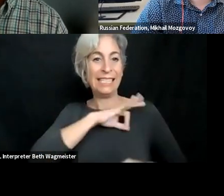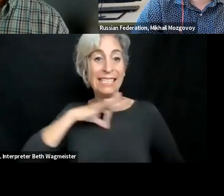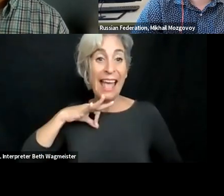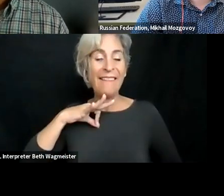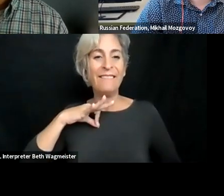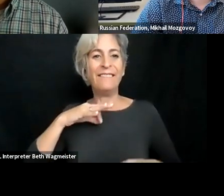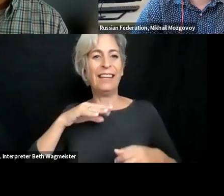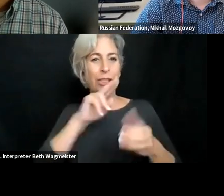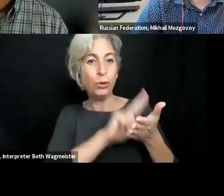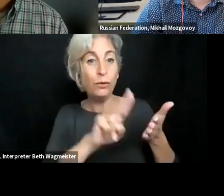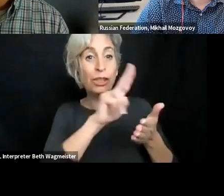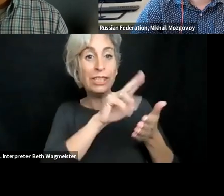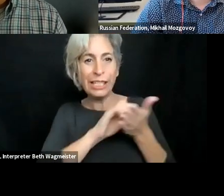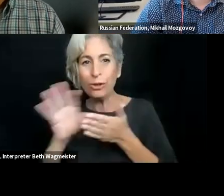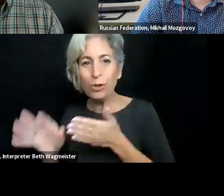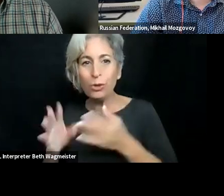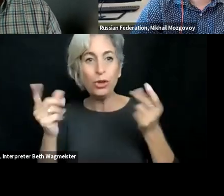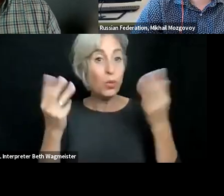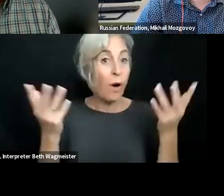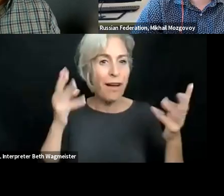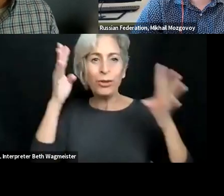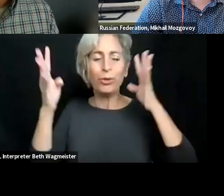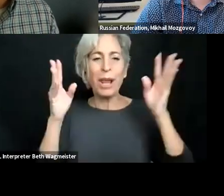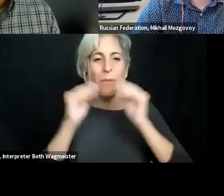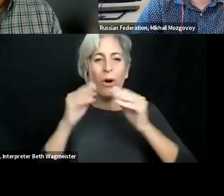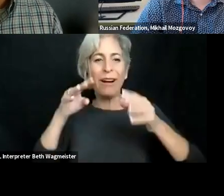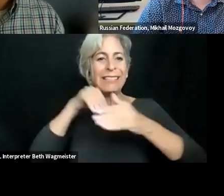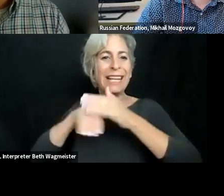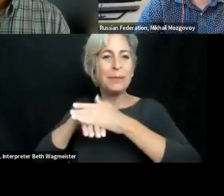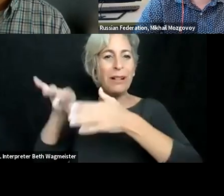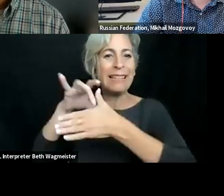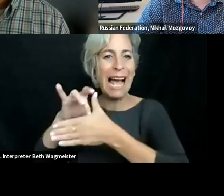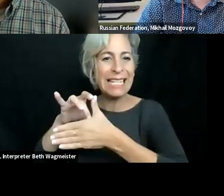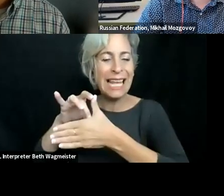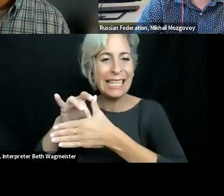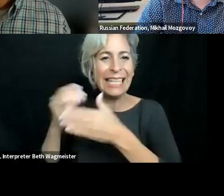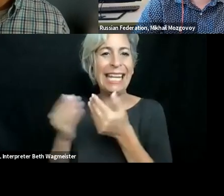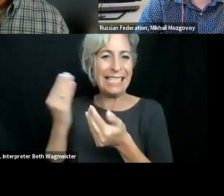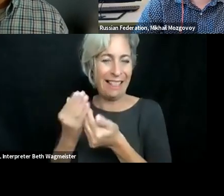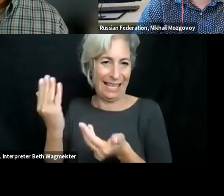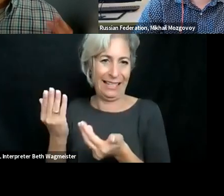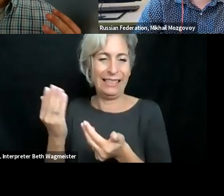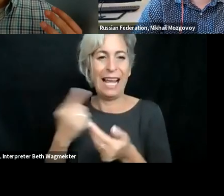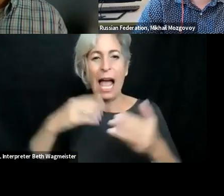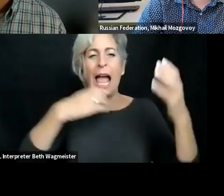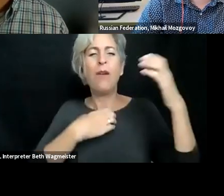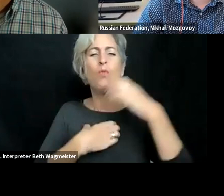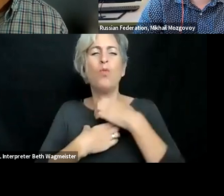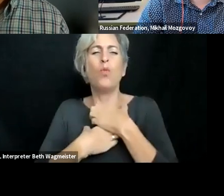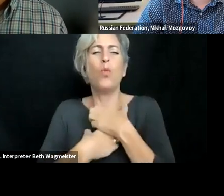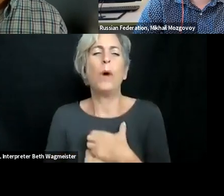with can continue to help enable faculty and staff and students the universities to create more